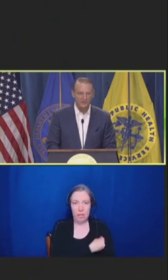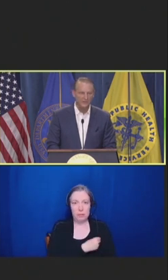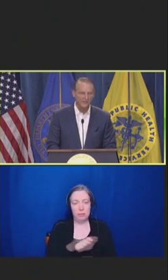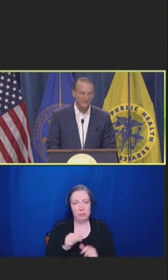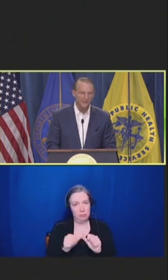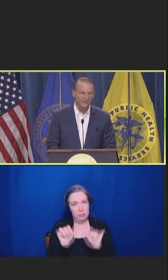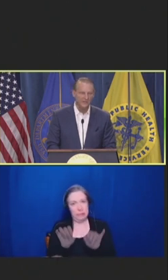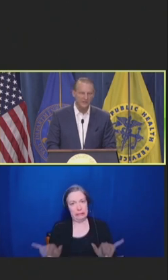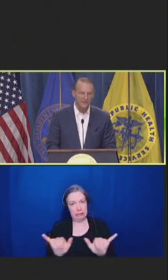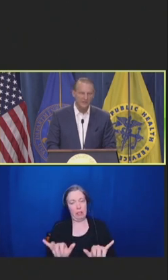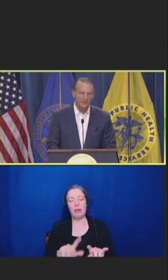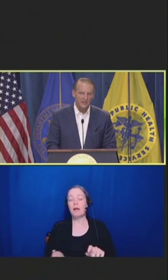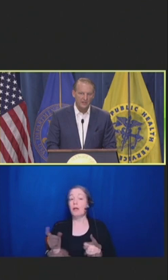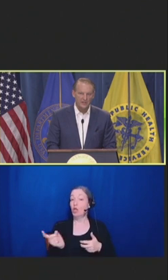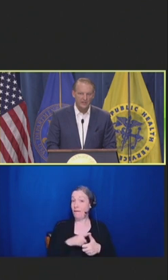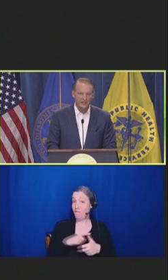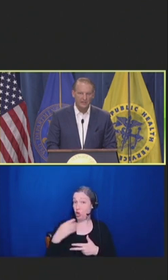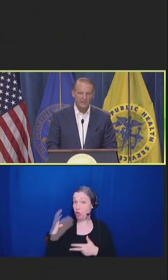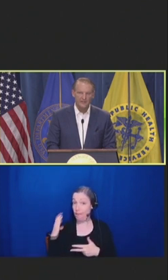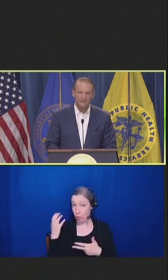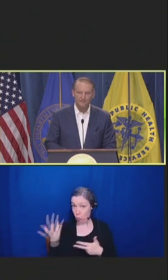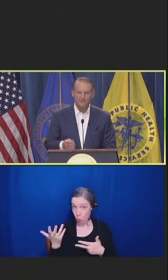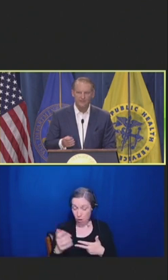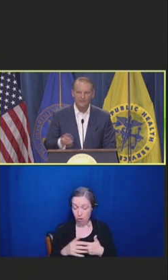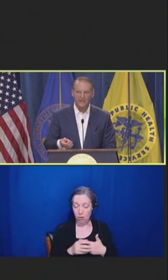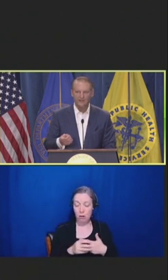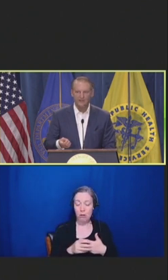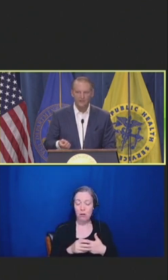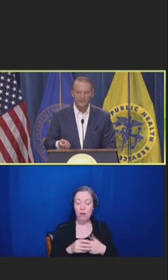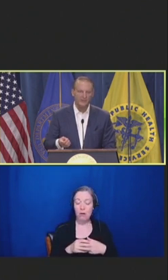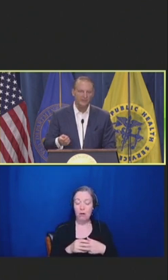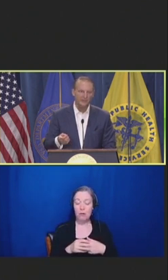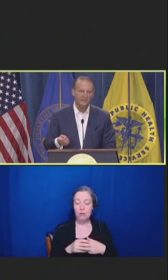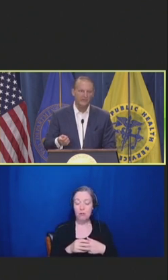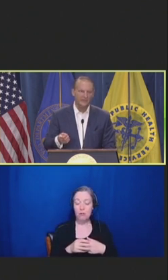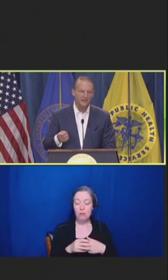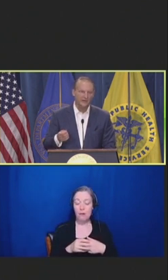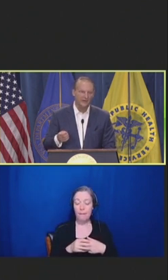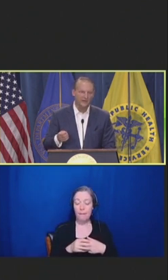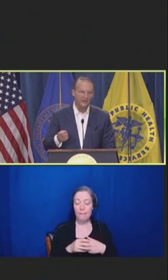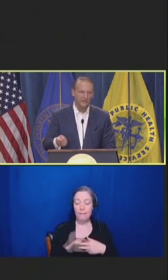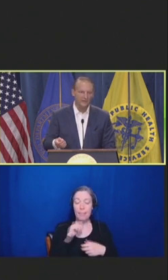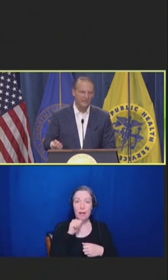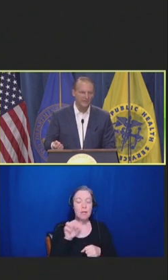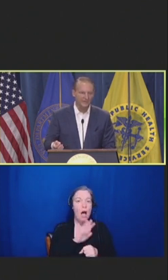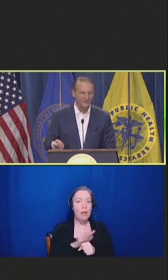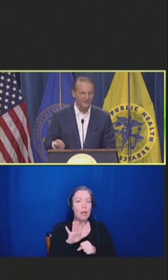First is the lack of credibility in our information infrastructure.